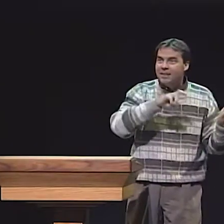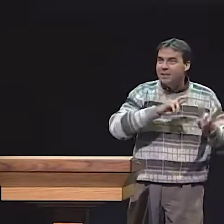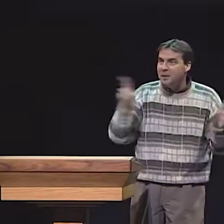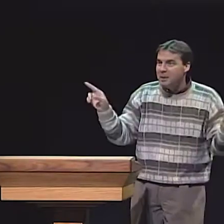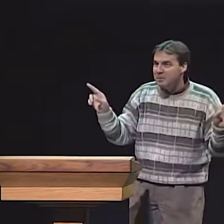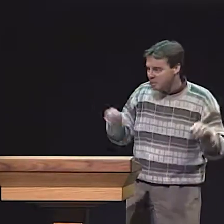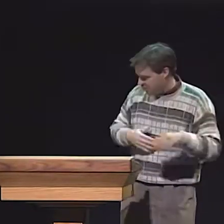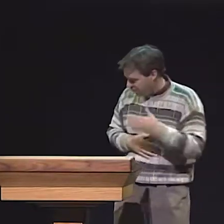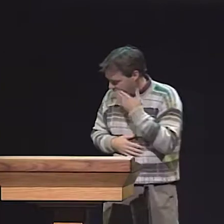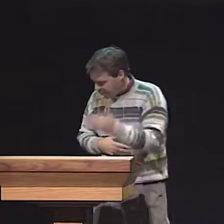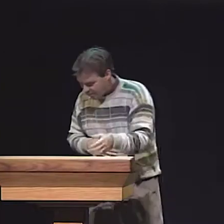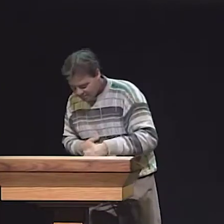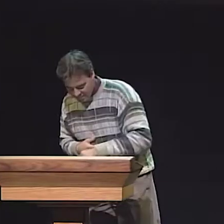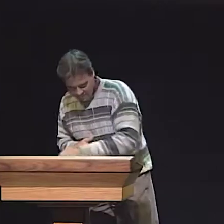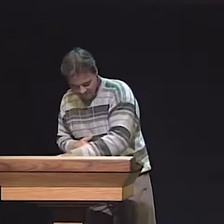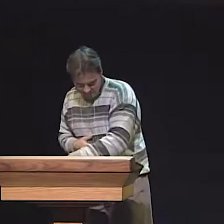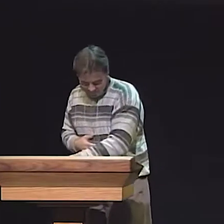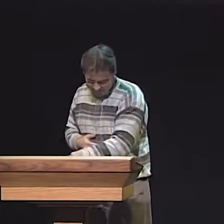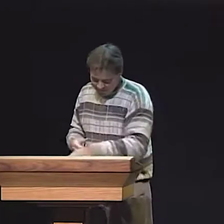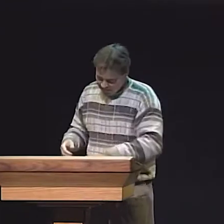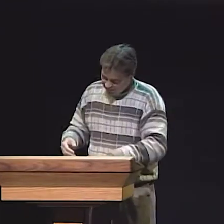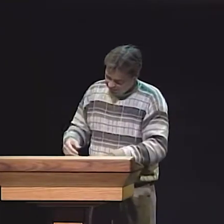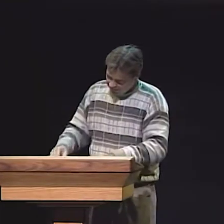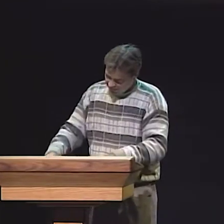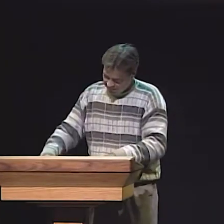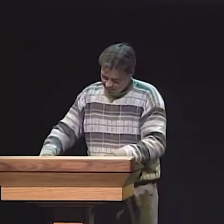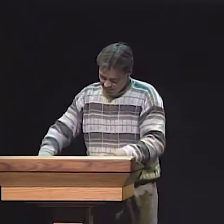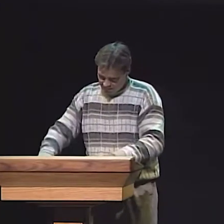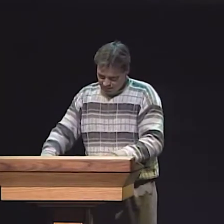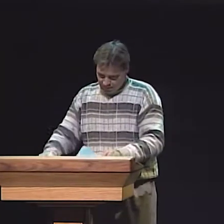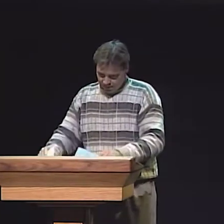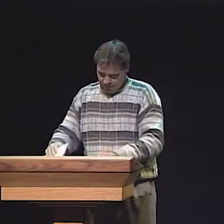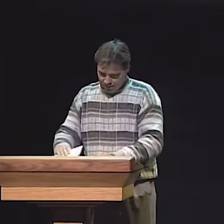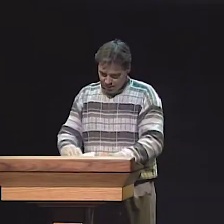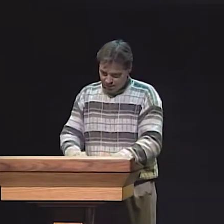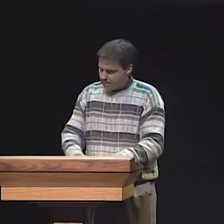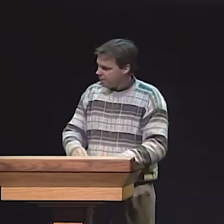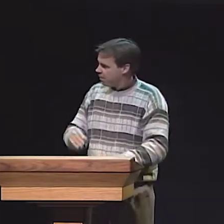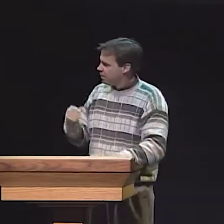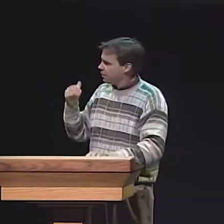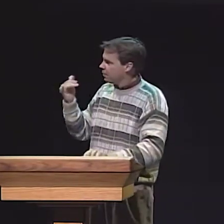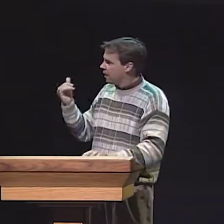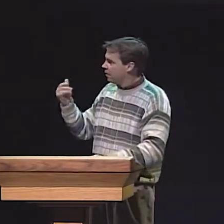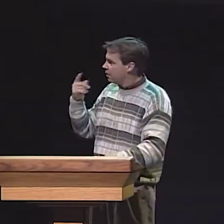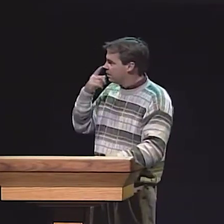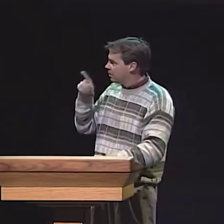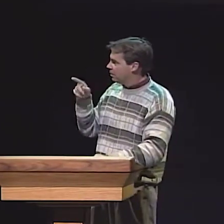SO, WE'RE GOING TO BE COMPARING EACH OF THOSE GROUPS AND ALSO EACH INDIVIDUAL CHILD WITHIN THE GROUP.